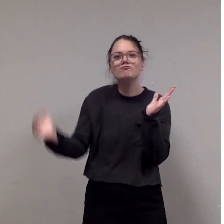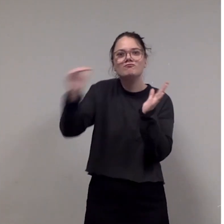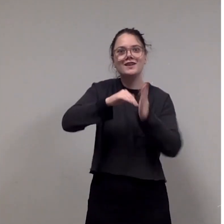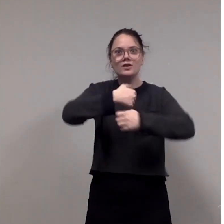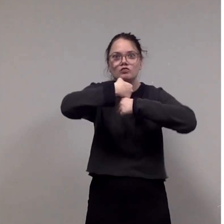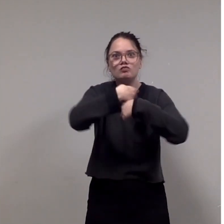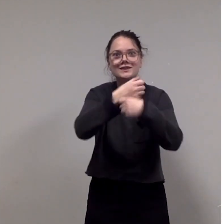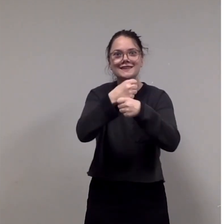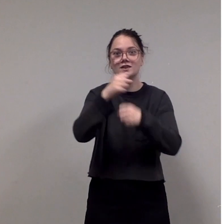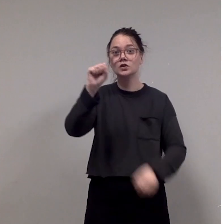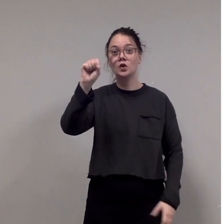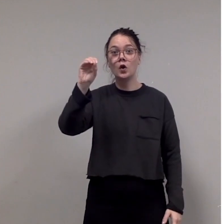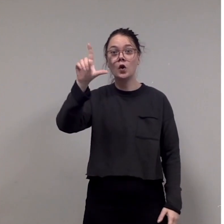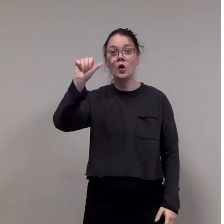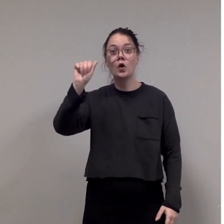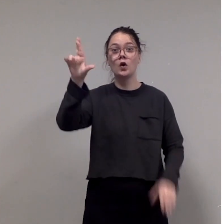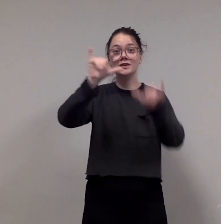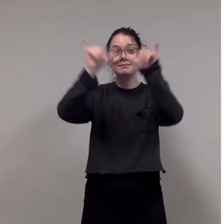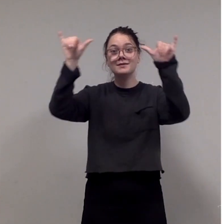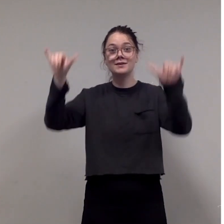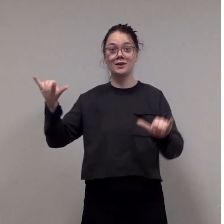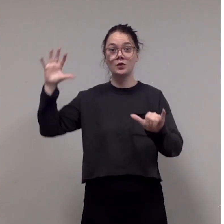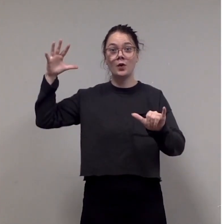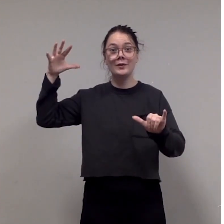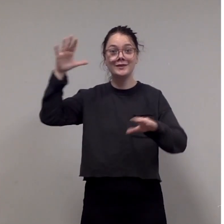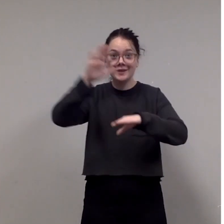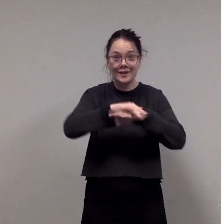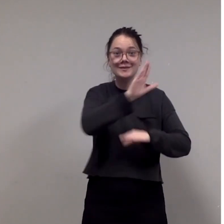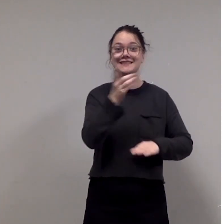on her plate at dinner. "Come back to Earth, Esther!"